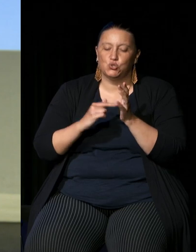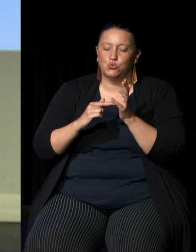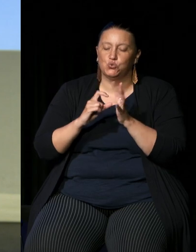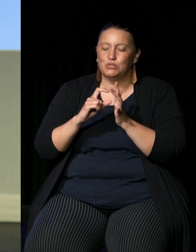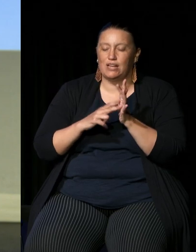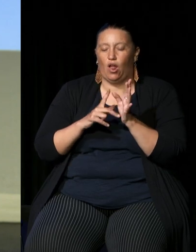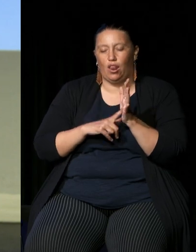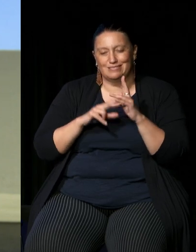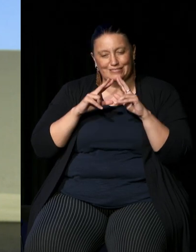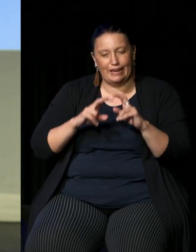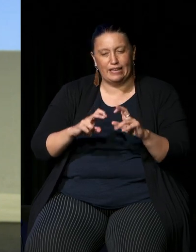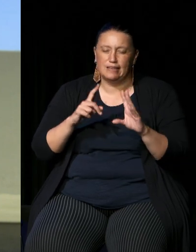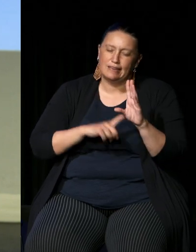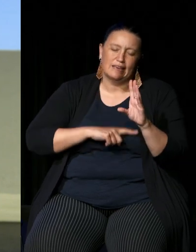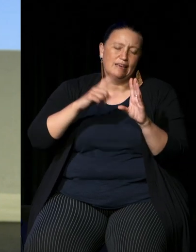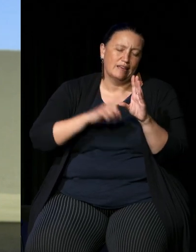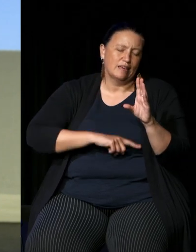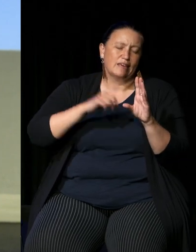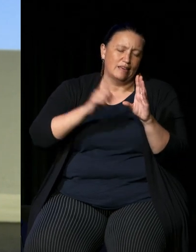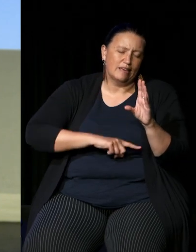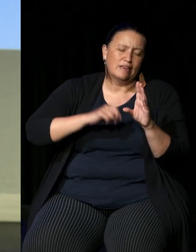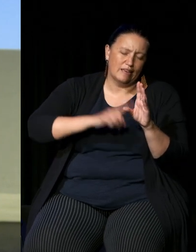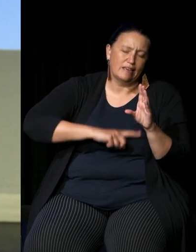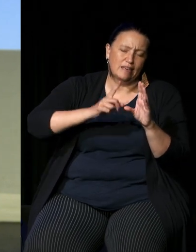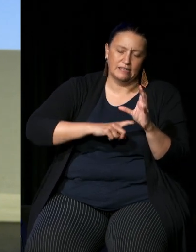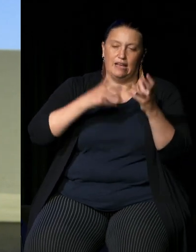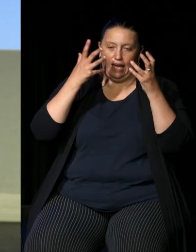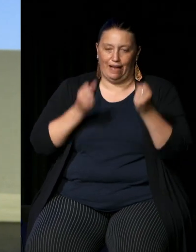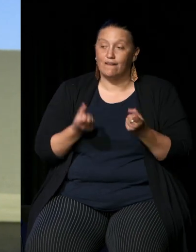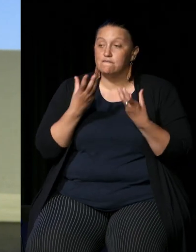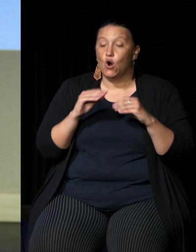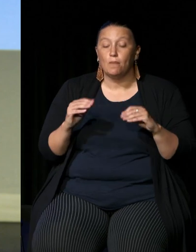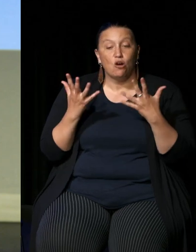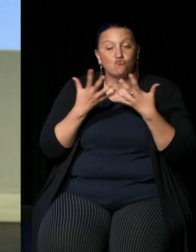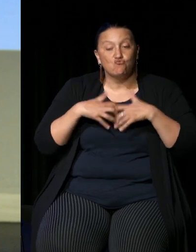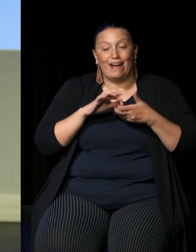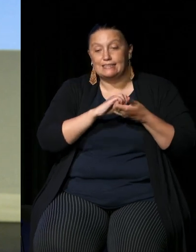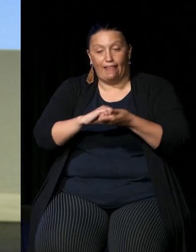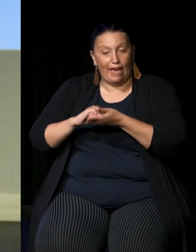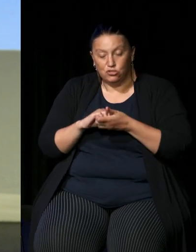um we consistently have from reconciliation Australia who do very thorough research and wide